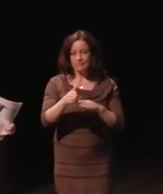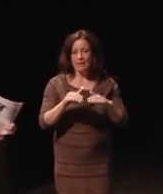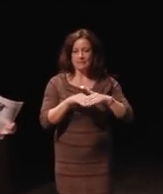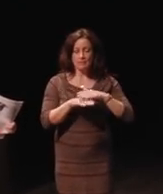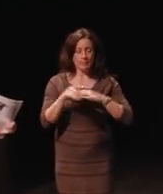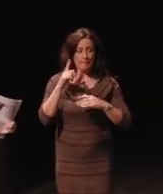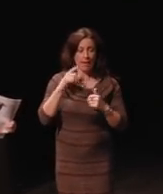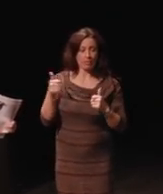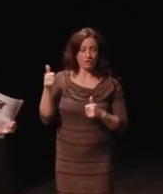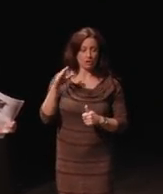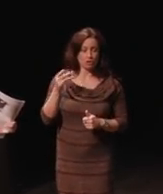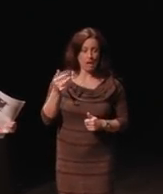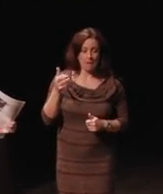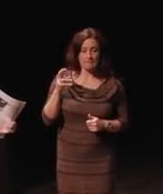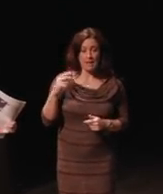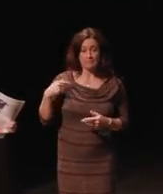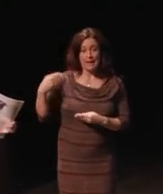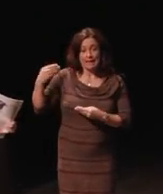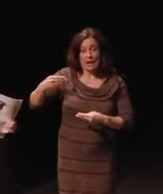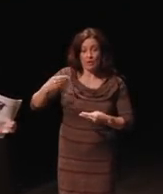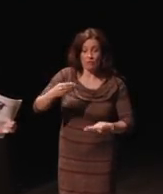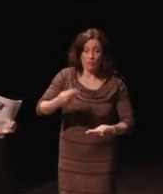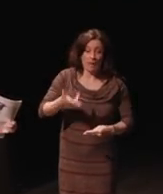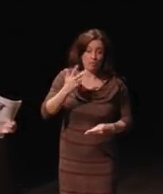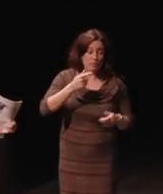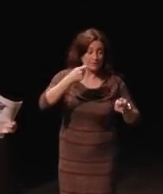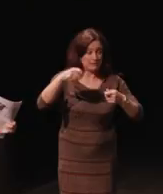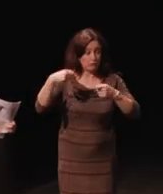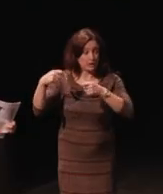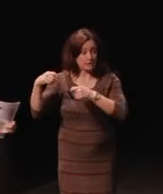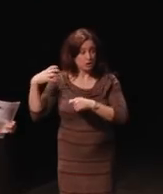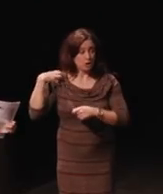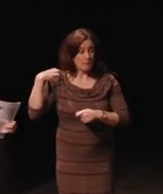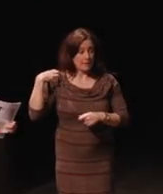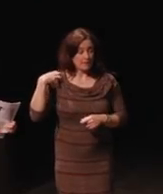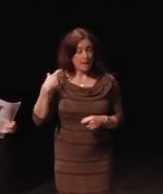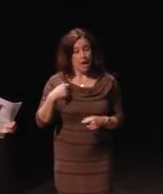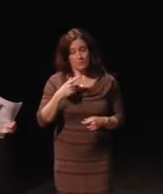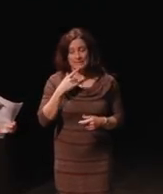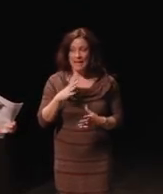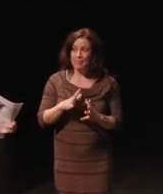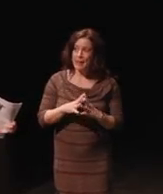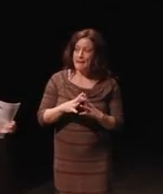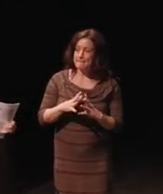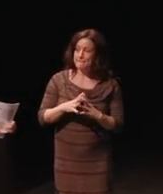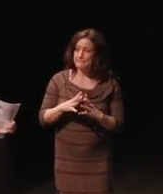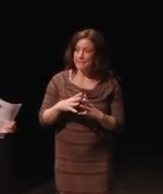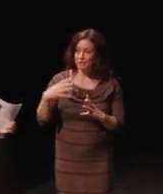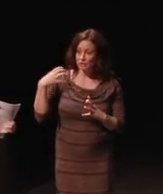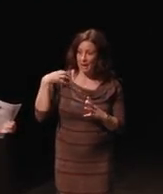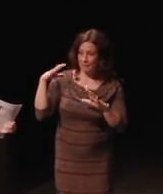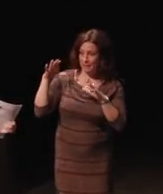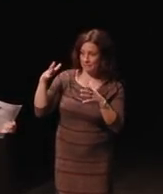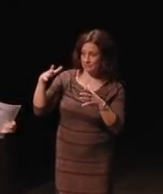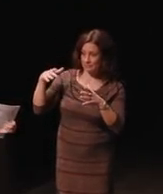carried forward now by three different chairmen. I will say that Chairman Pi is very supportive of disability issues here.